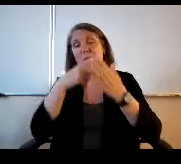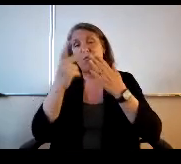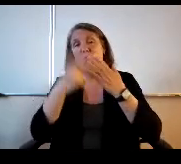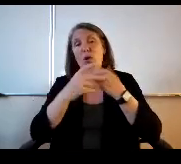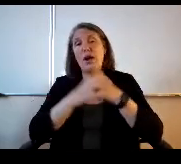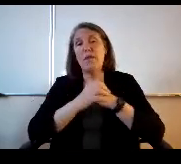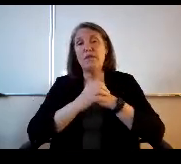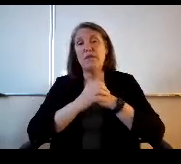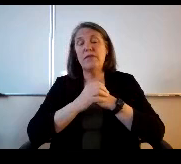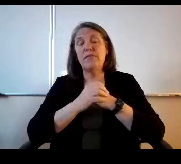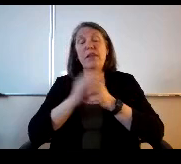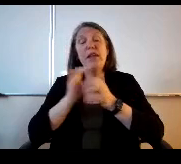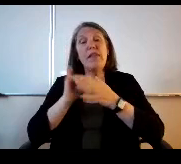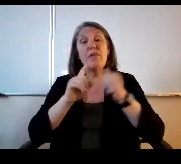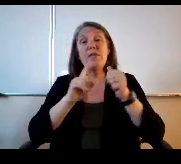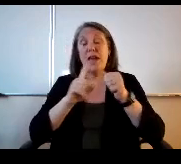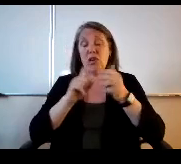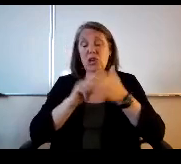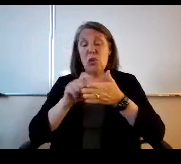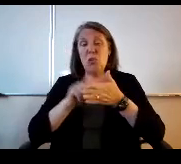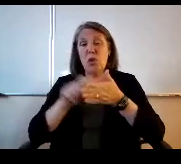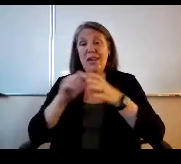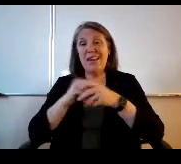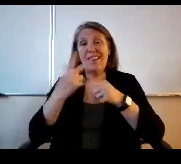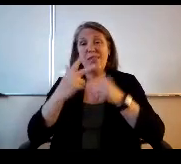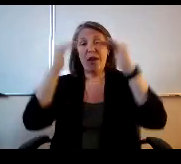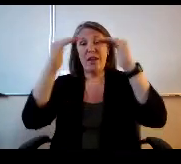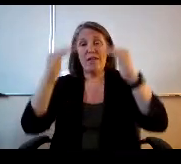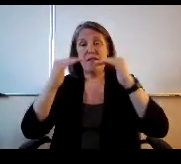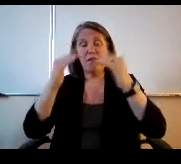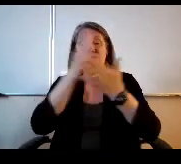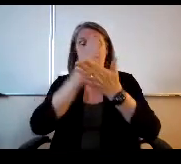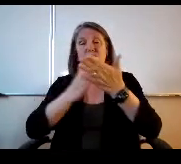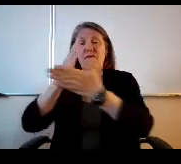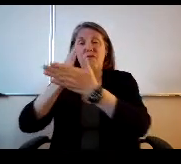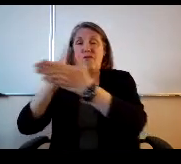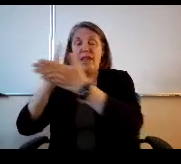It was actually written in three phases, a 2021 phase.